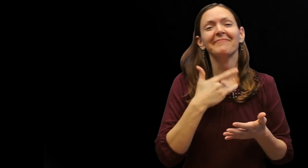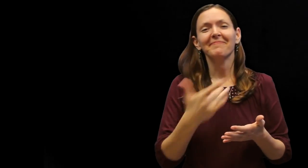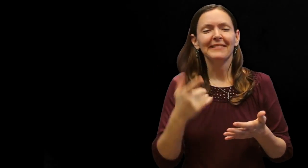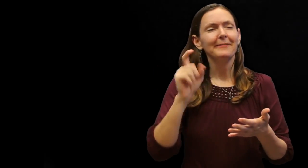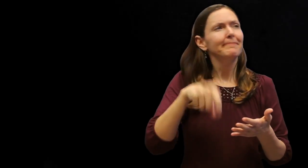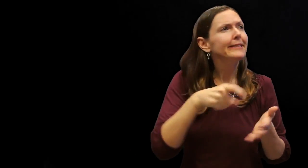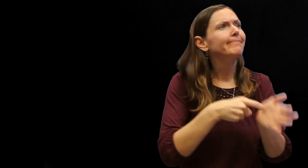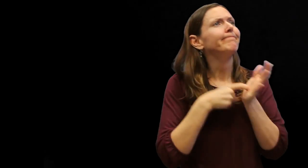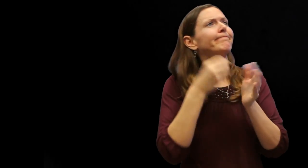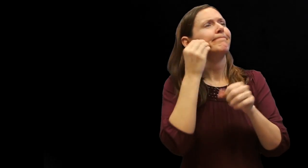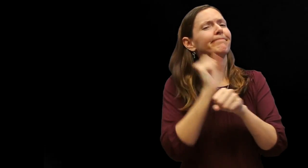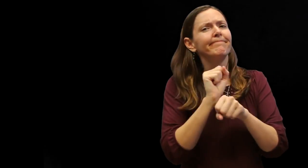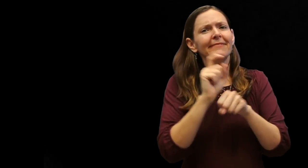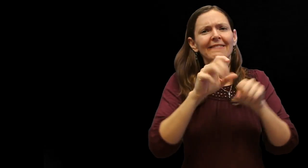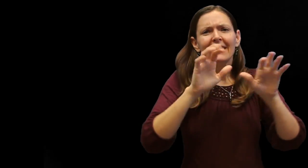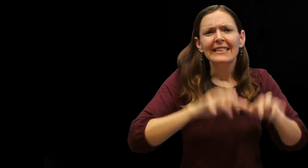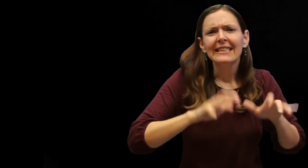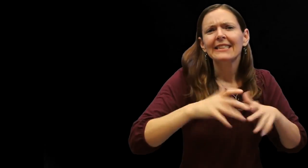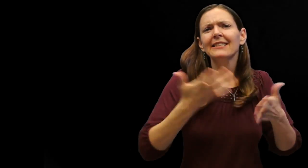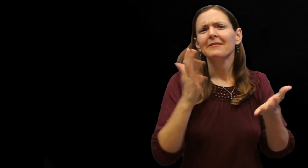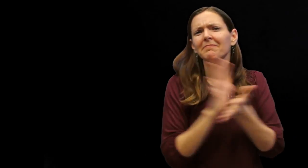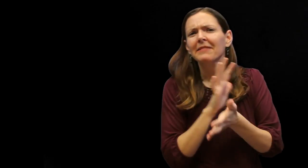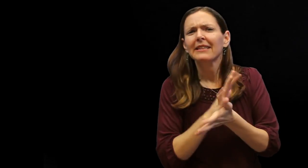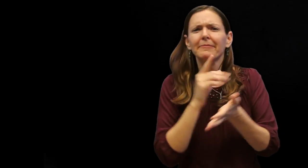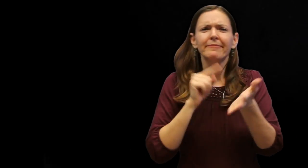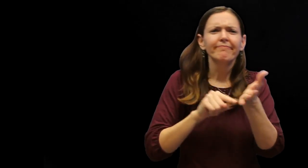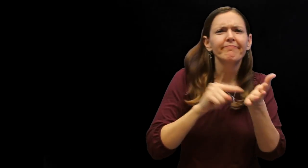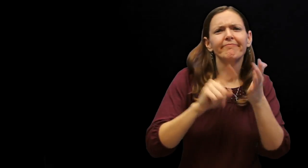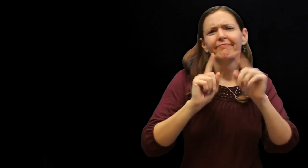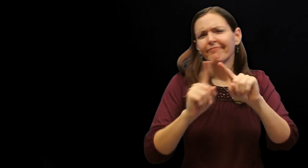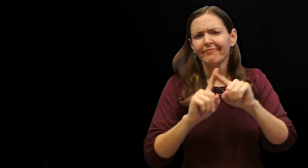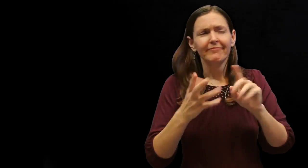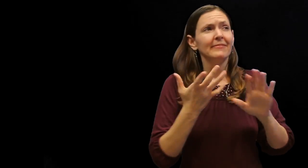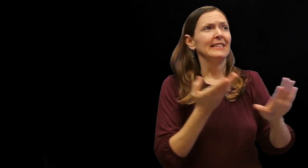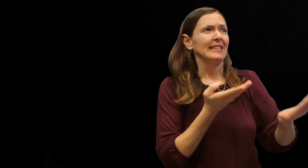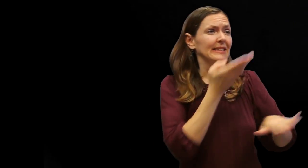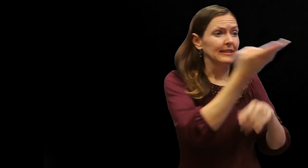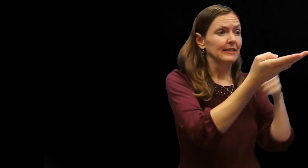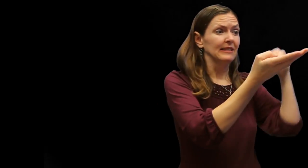you were required to complete assignments, type a paper, research, and submit various assignments.